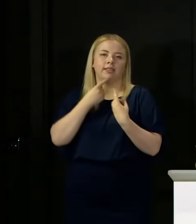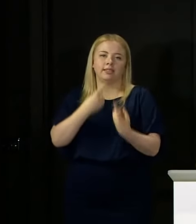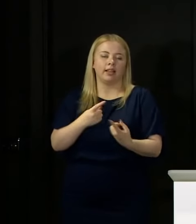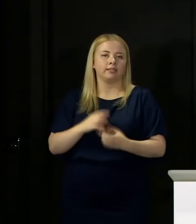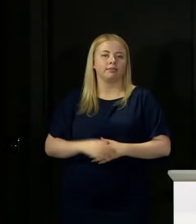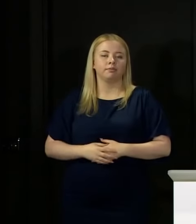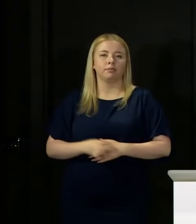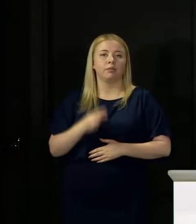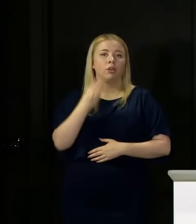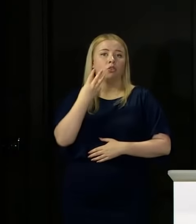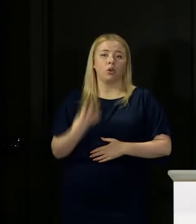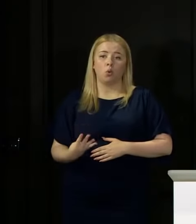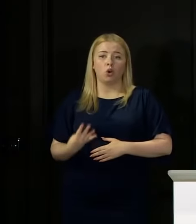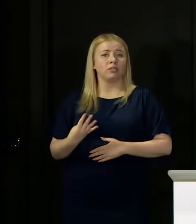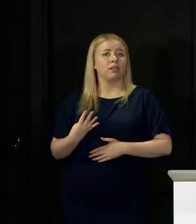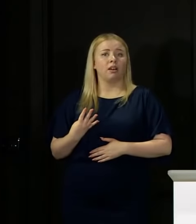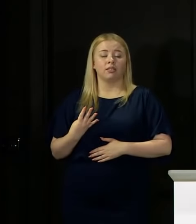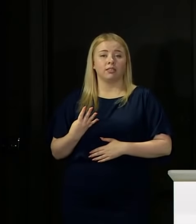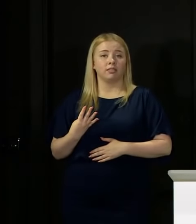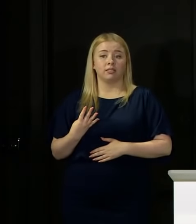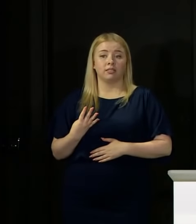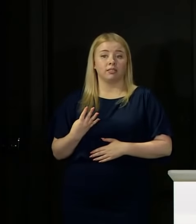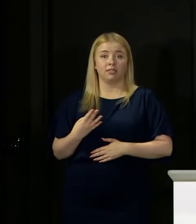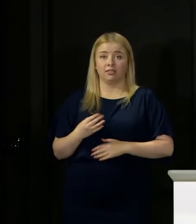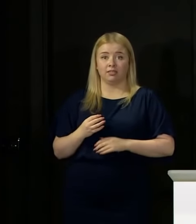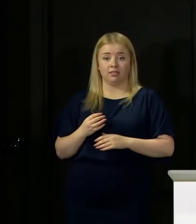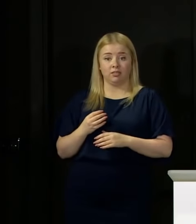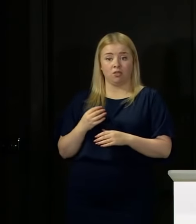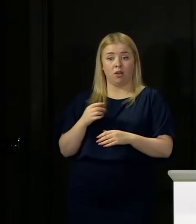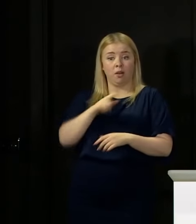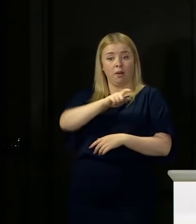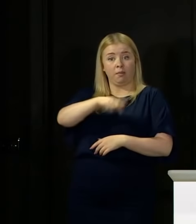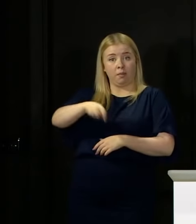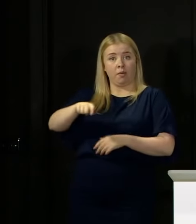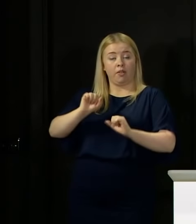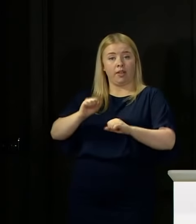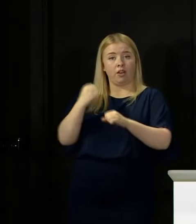Three quarters of grades were not moderated, I think that is an important starting point.